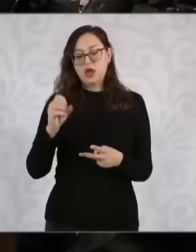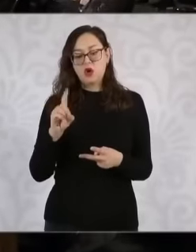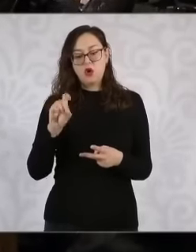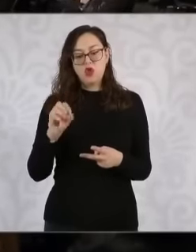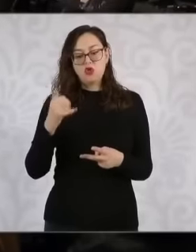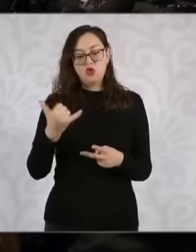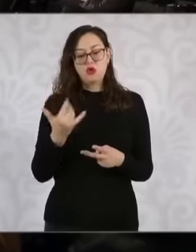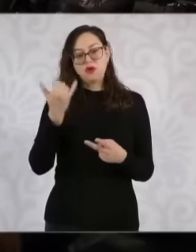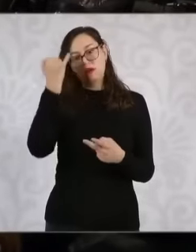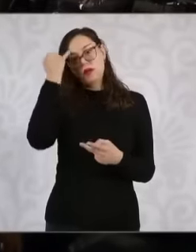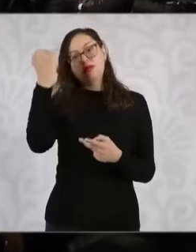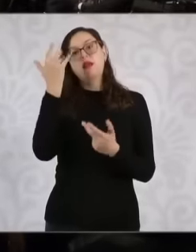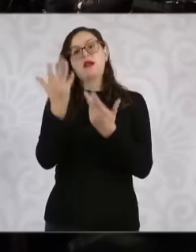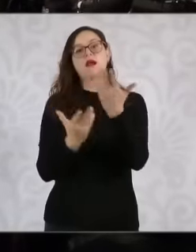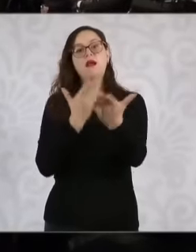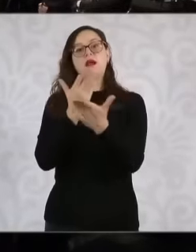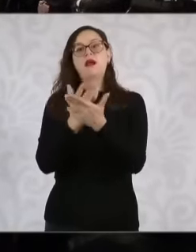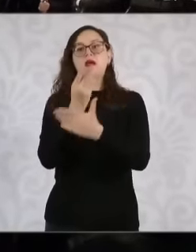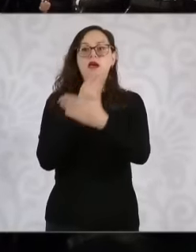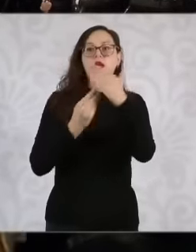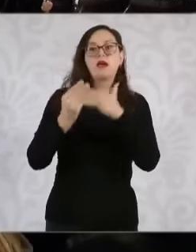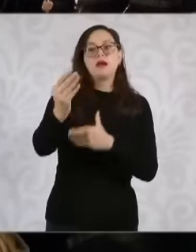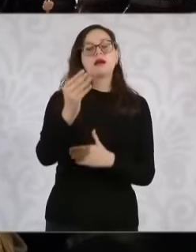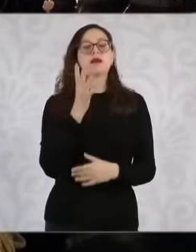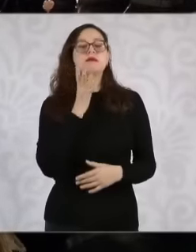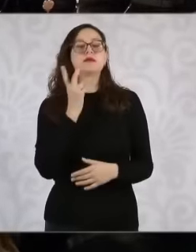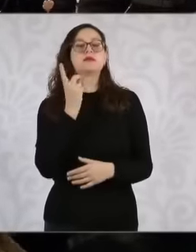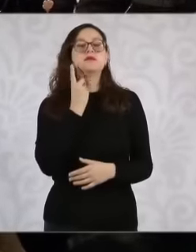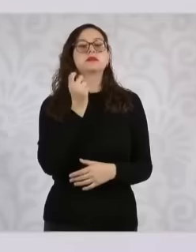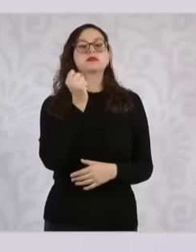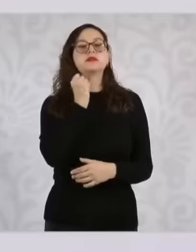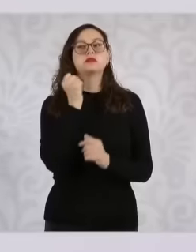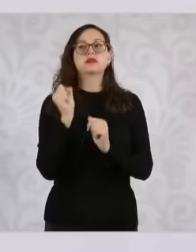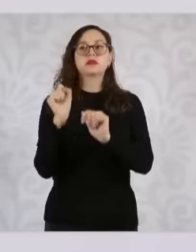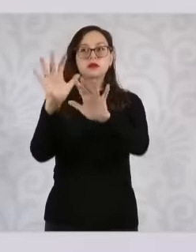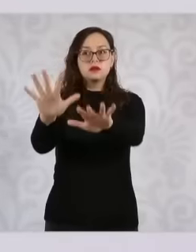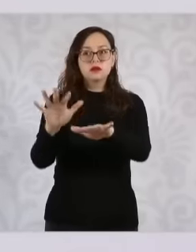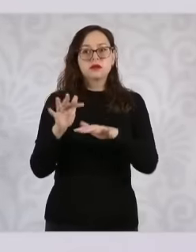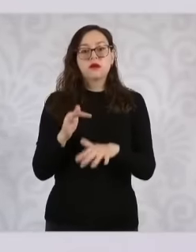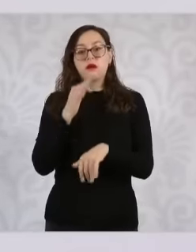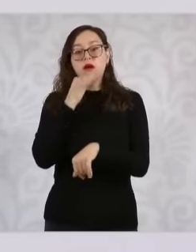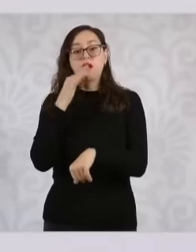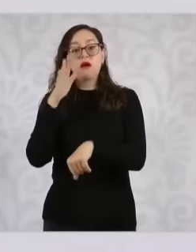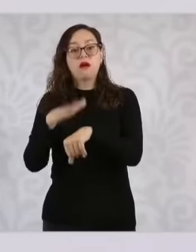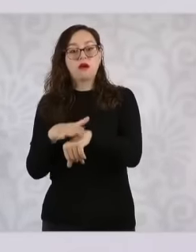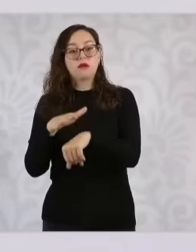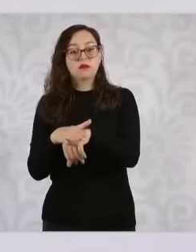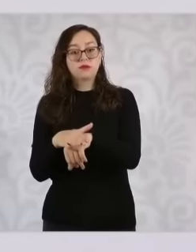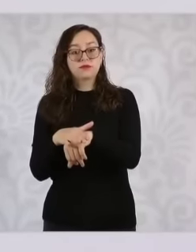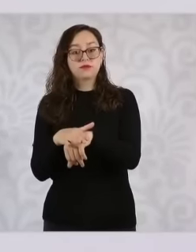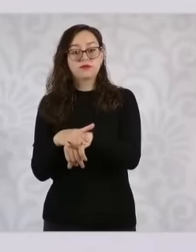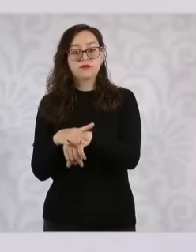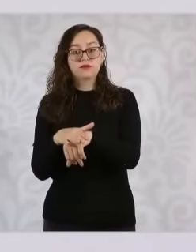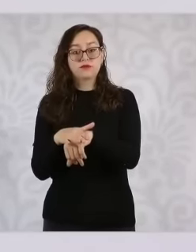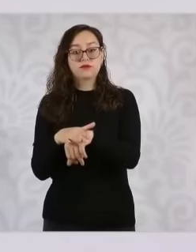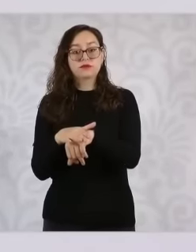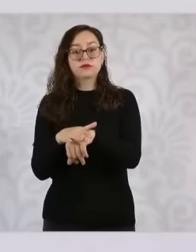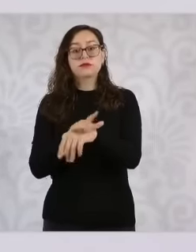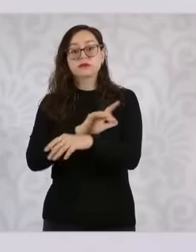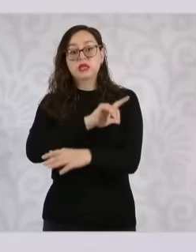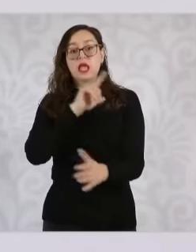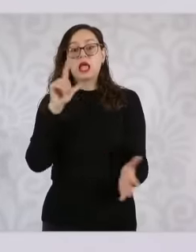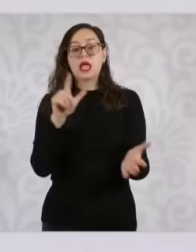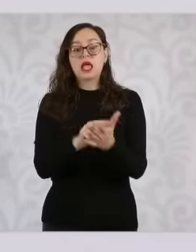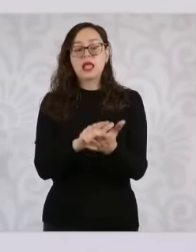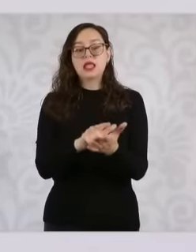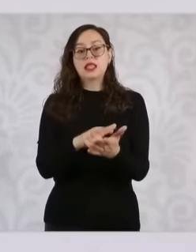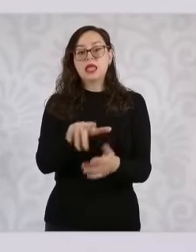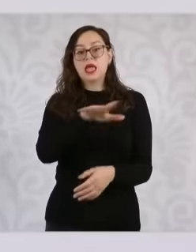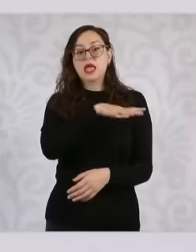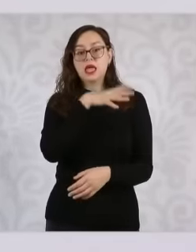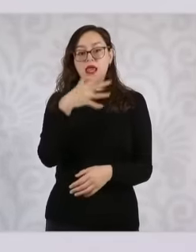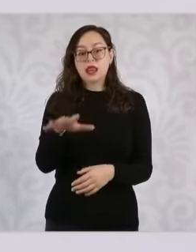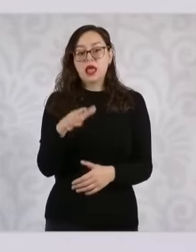today to the Congress of the Union for the modification of the General Law of